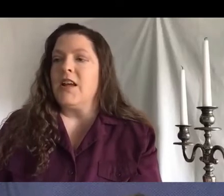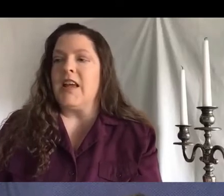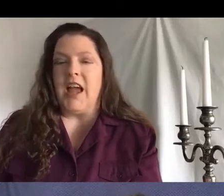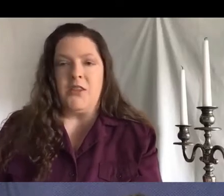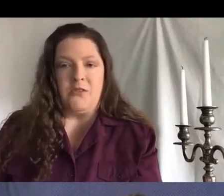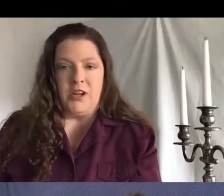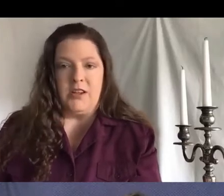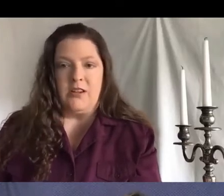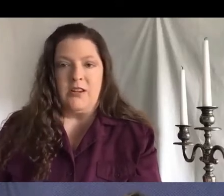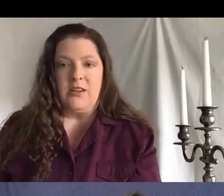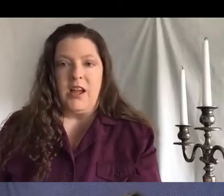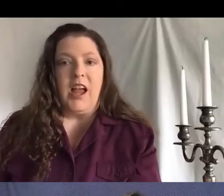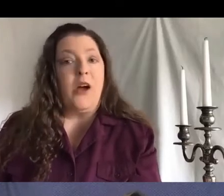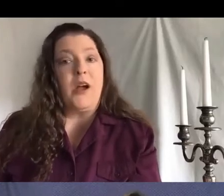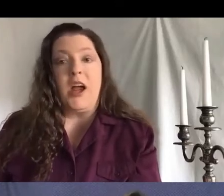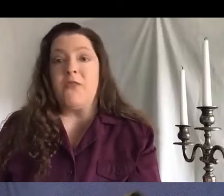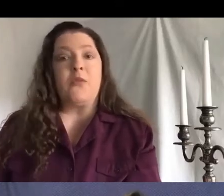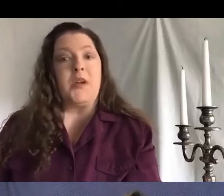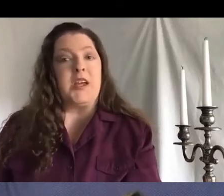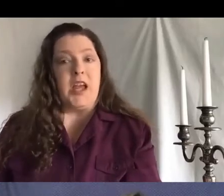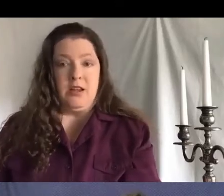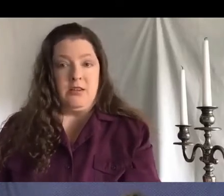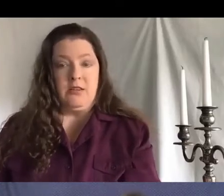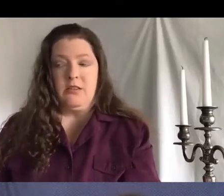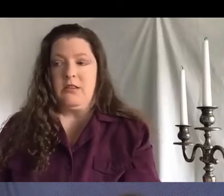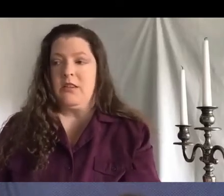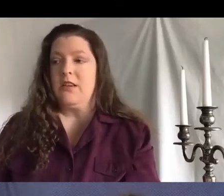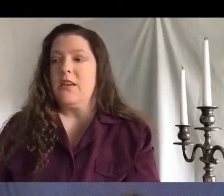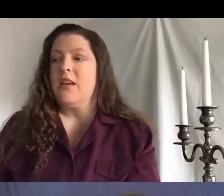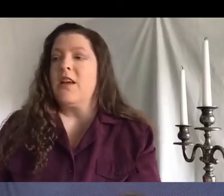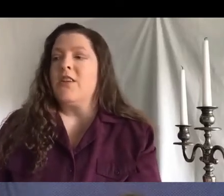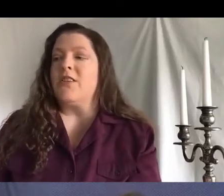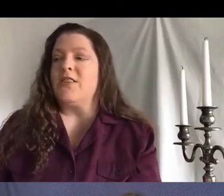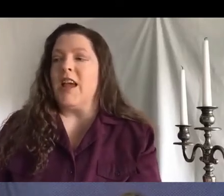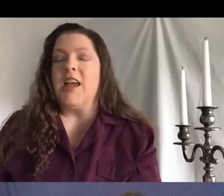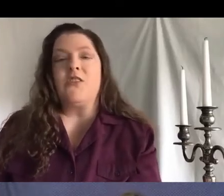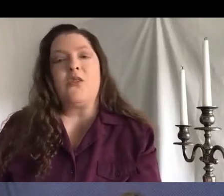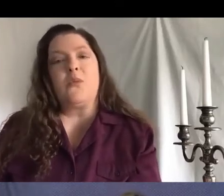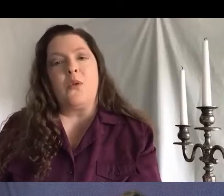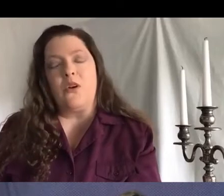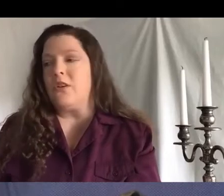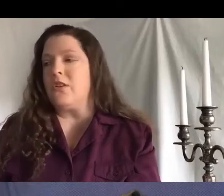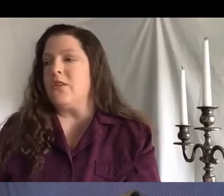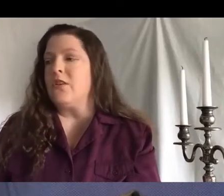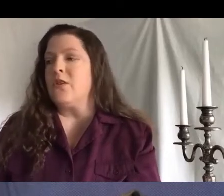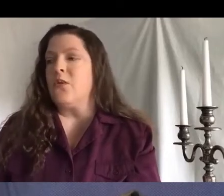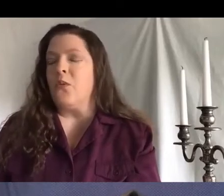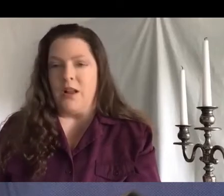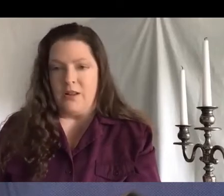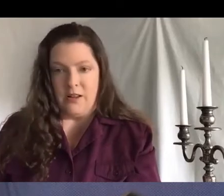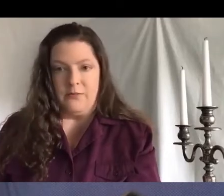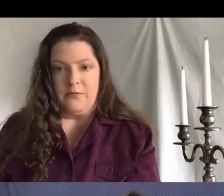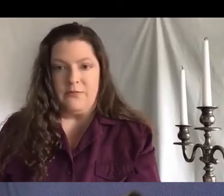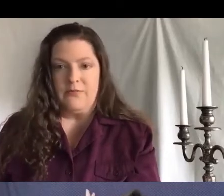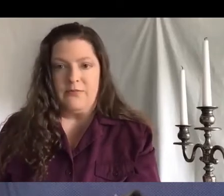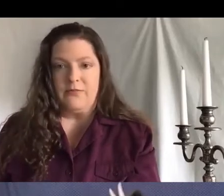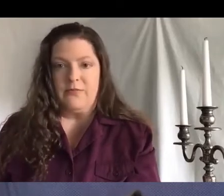Gathering however we can, to say to the world, 'Welcome!